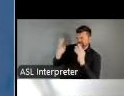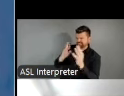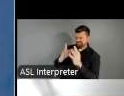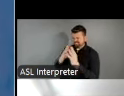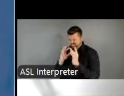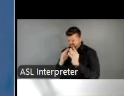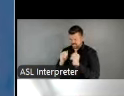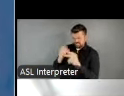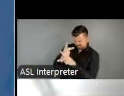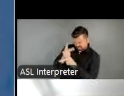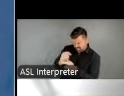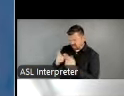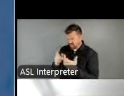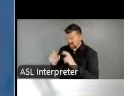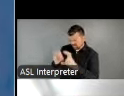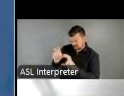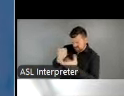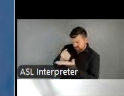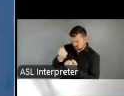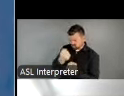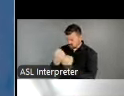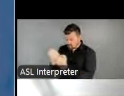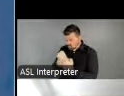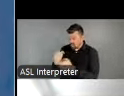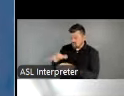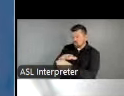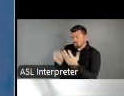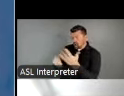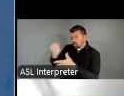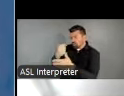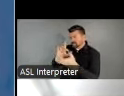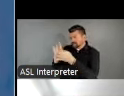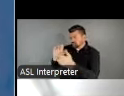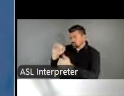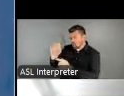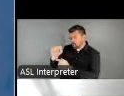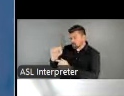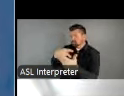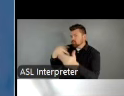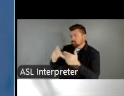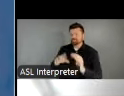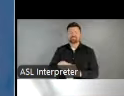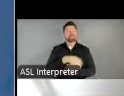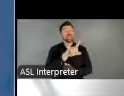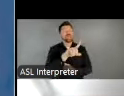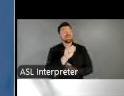in local priorities through arts programming. And LAAs have the ability to subgrant federal